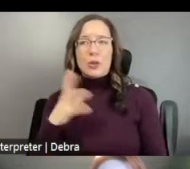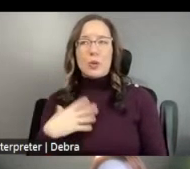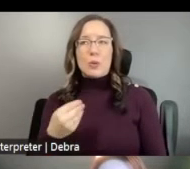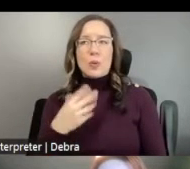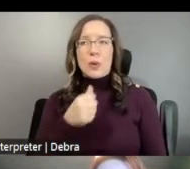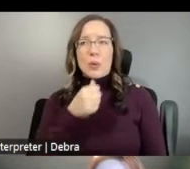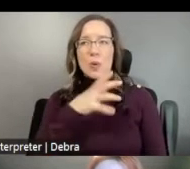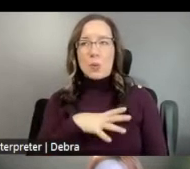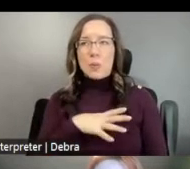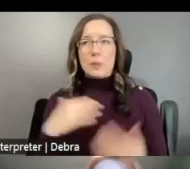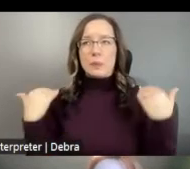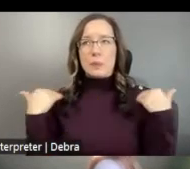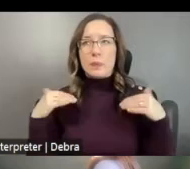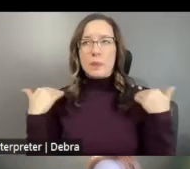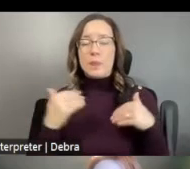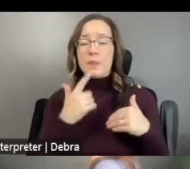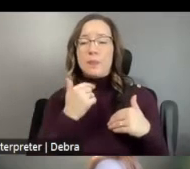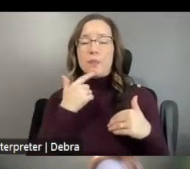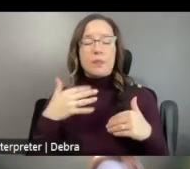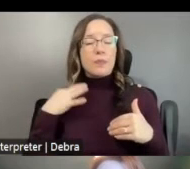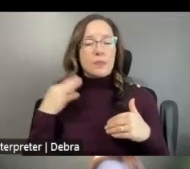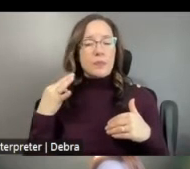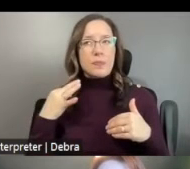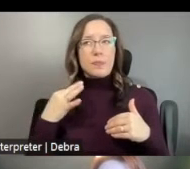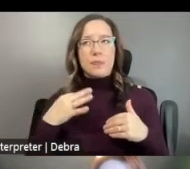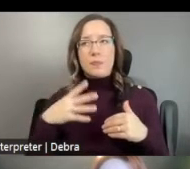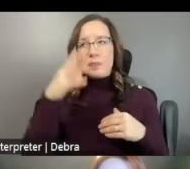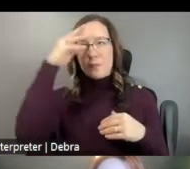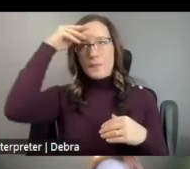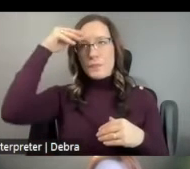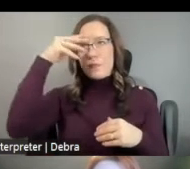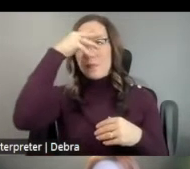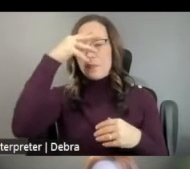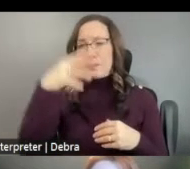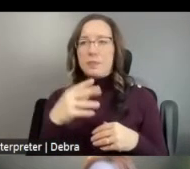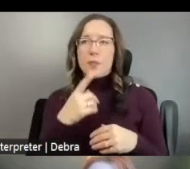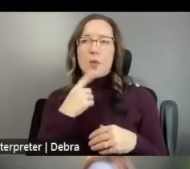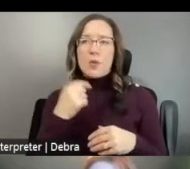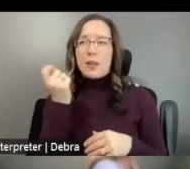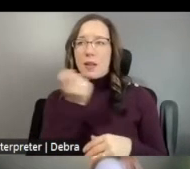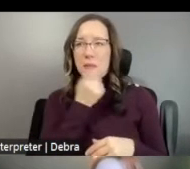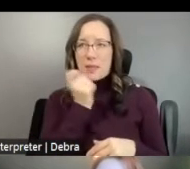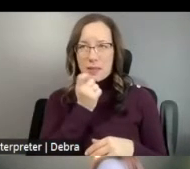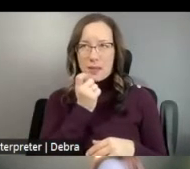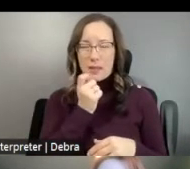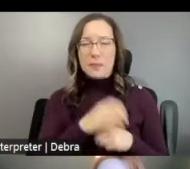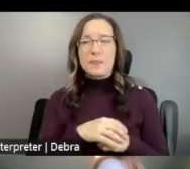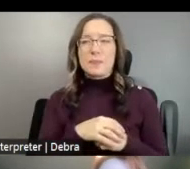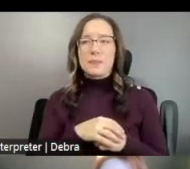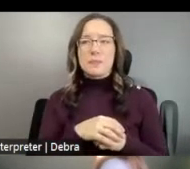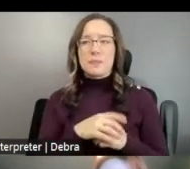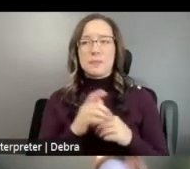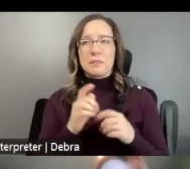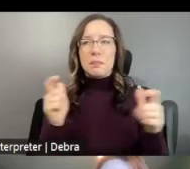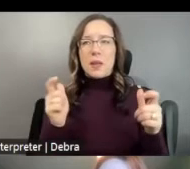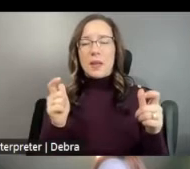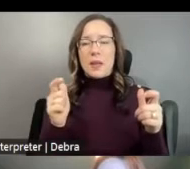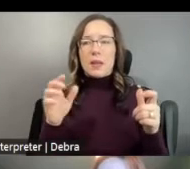WITH SHOULDER LENGTH RED HAIR WITH BANGS AND I'M WEARING RED LIPSTICK, BIG AQUA PATTERNED CIRCULAR